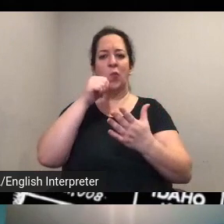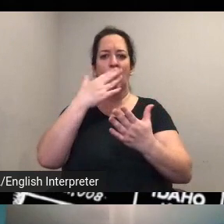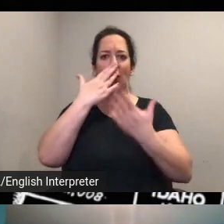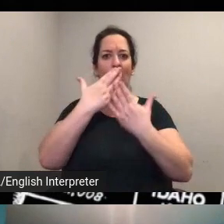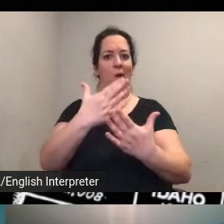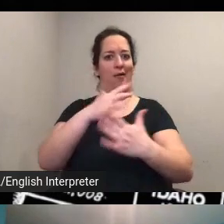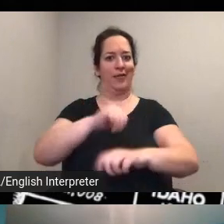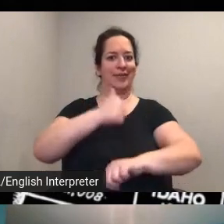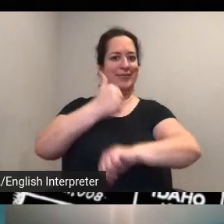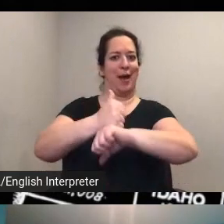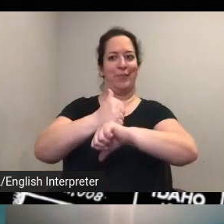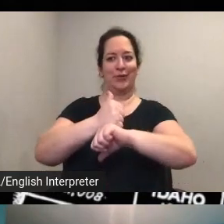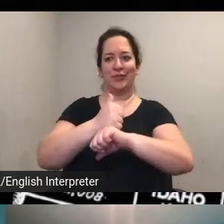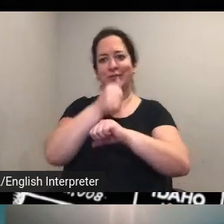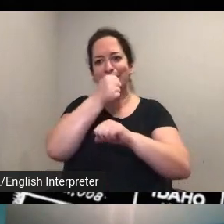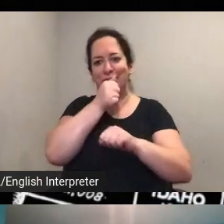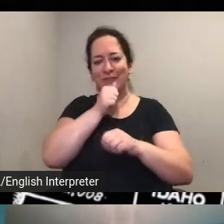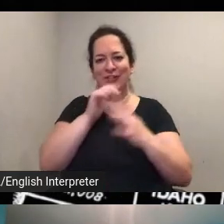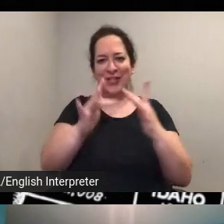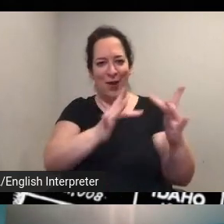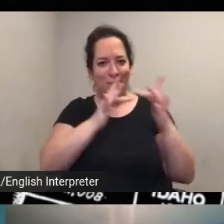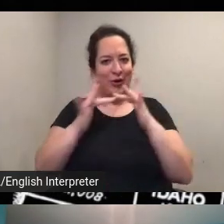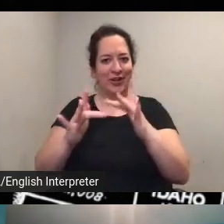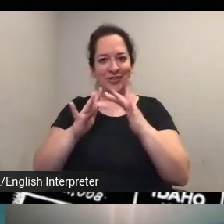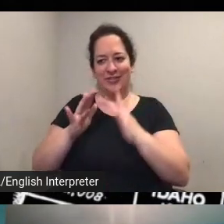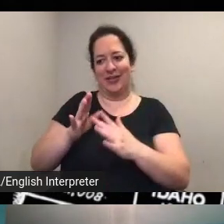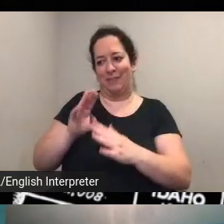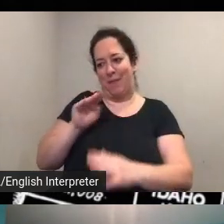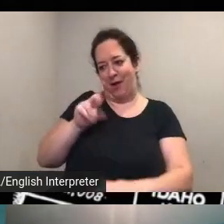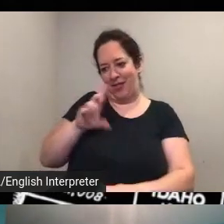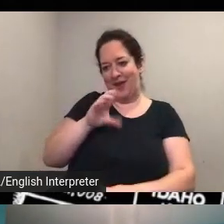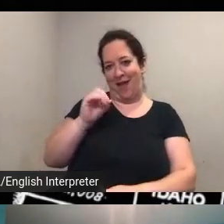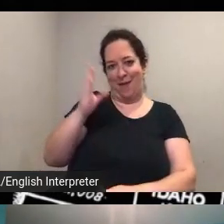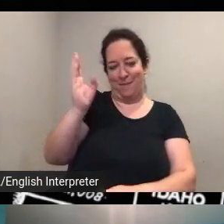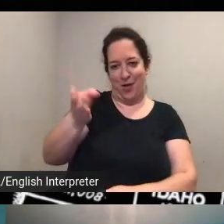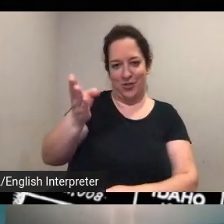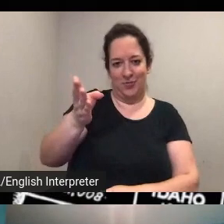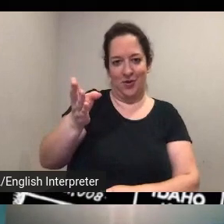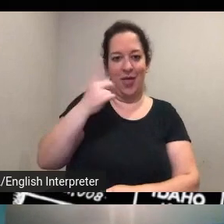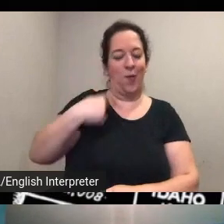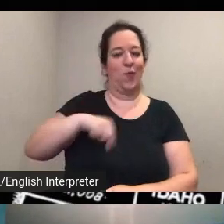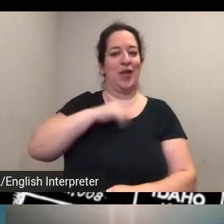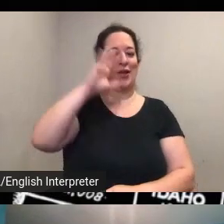in baltimore um that we know of the the question for us has always been